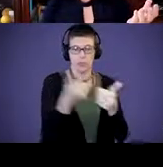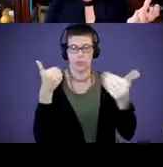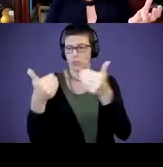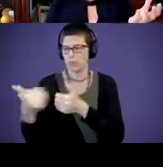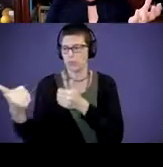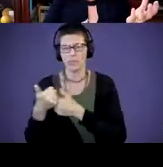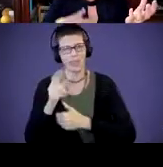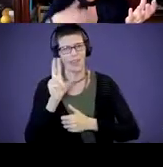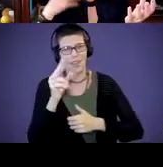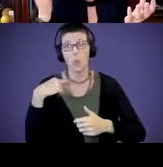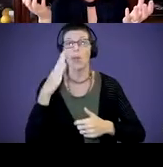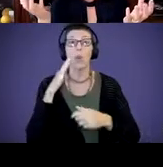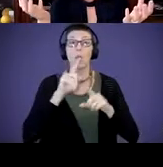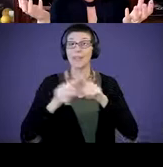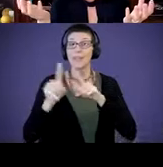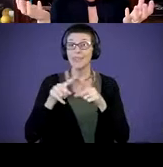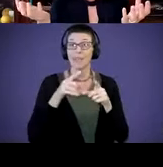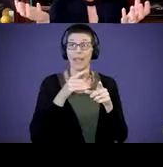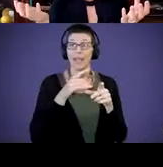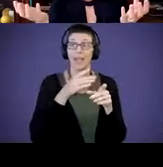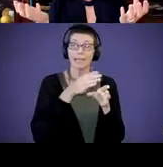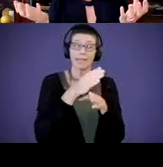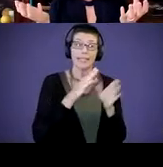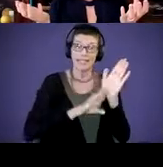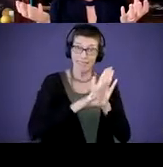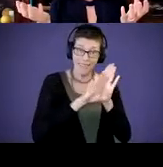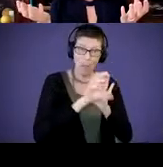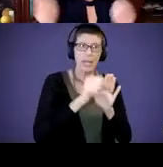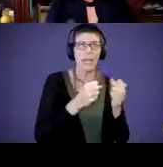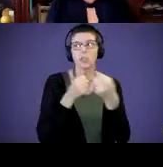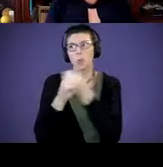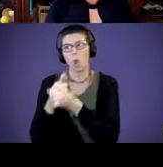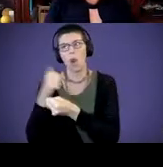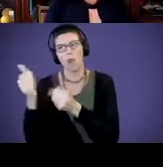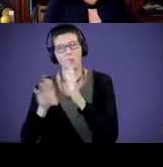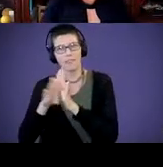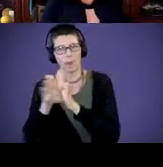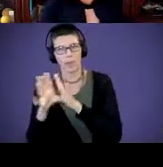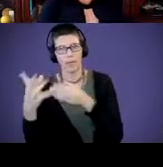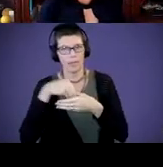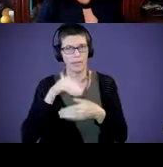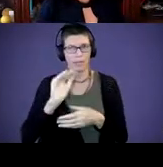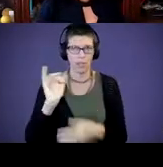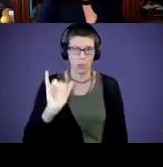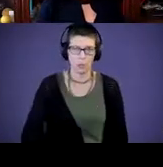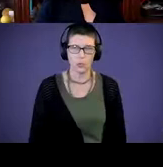of development can support the other areas of development in our child. Get suggestions from